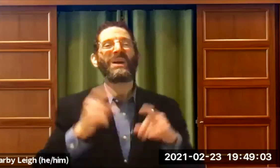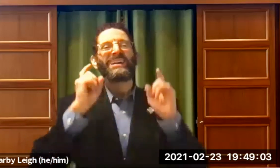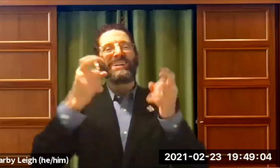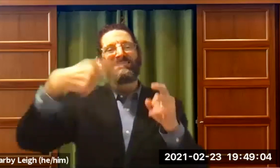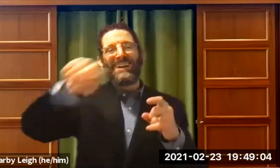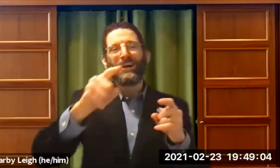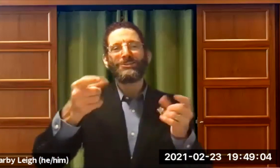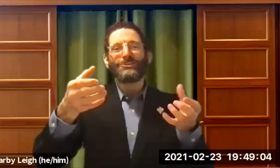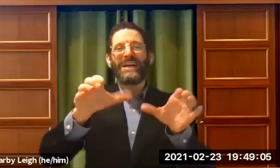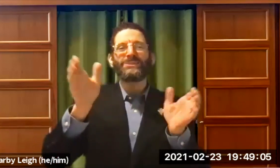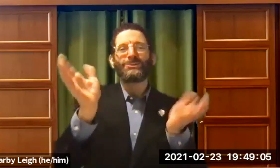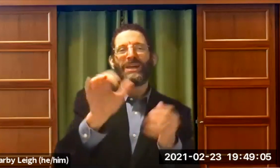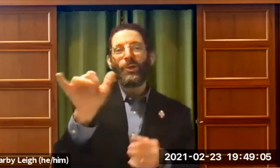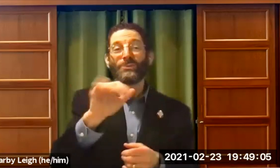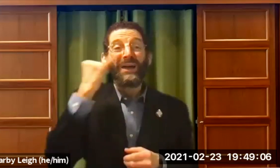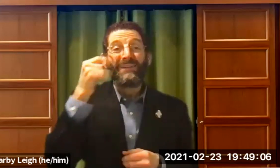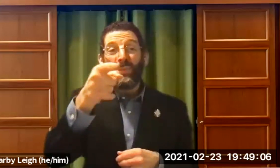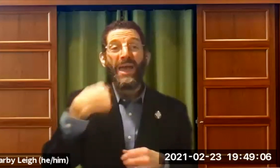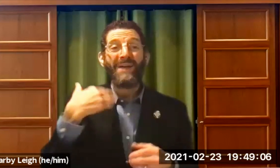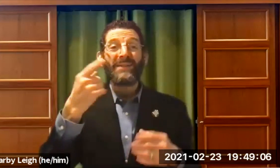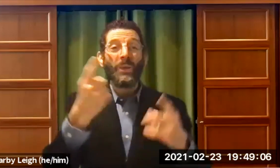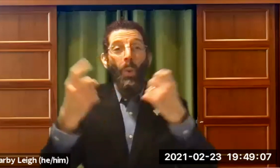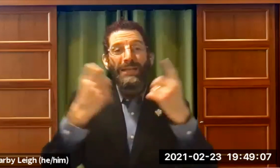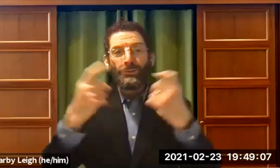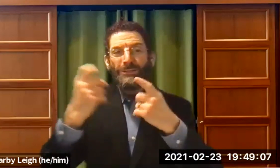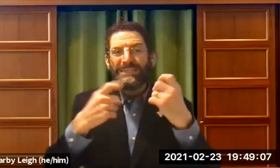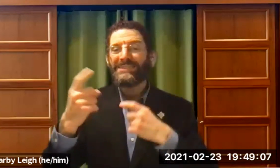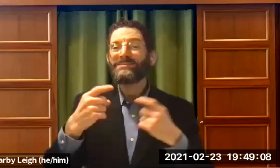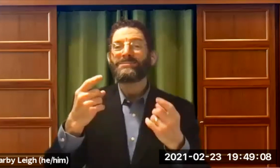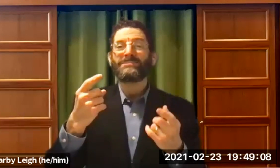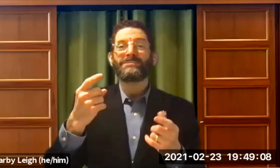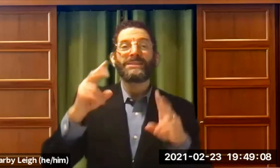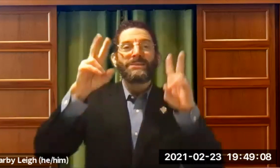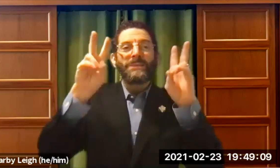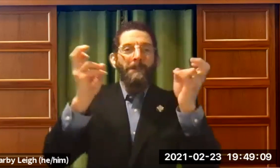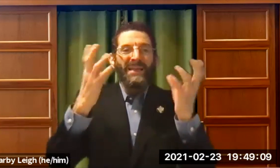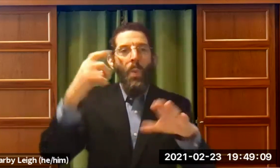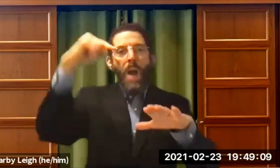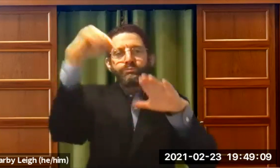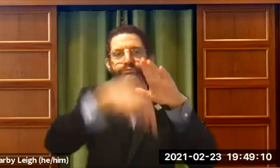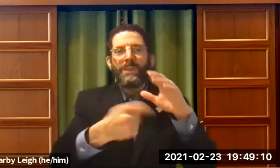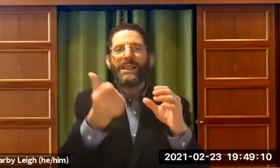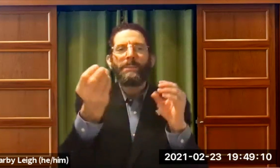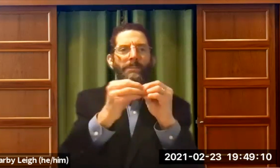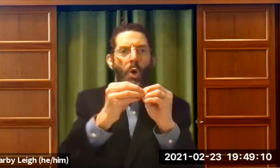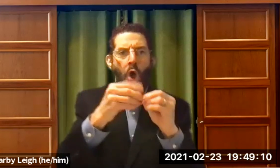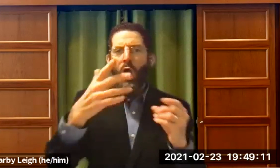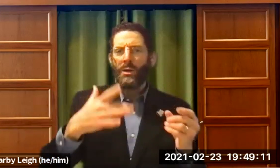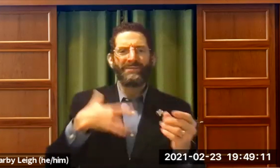So I apologize if I went too long. And now we'll open it up to the chat. So if you have any questions or topics that you want to get into